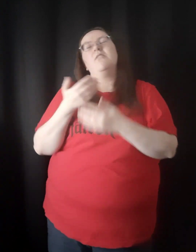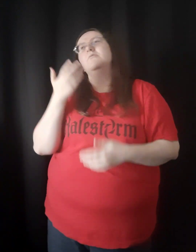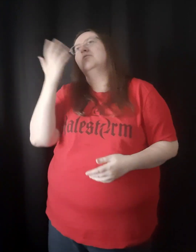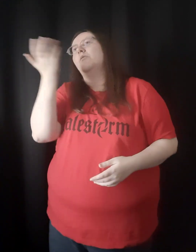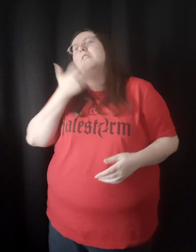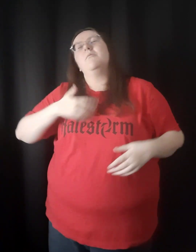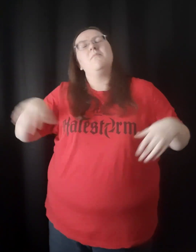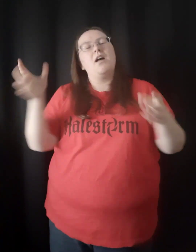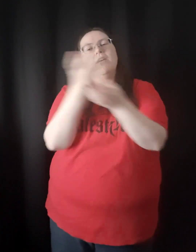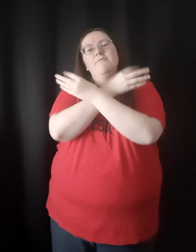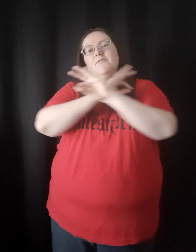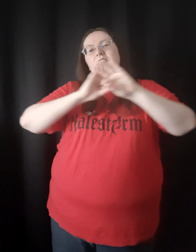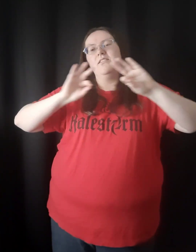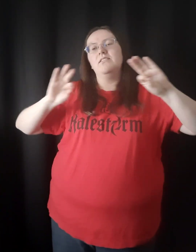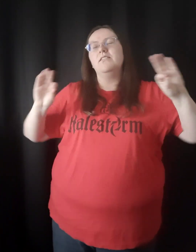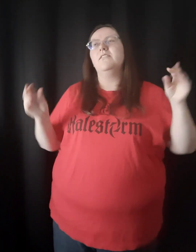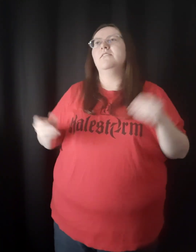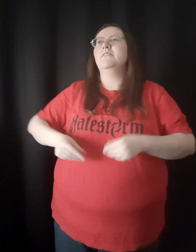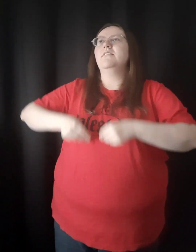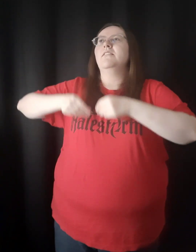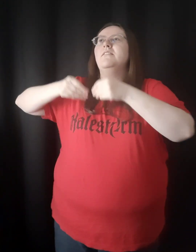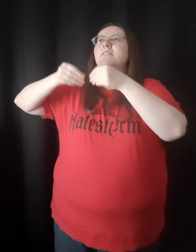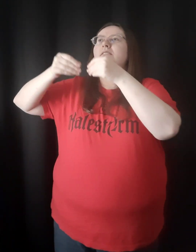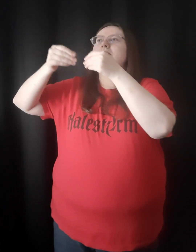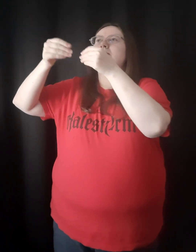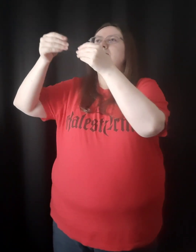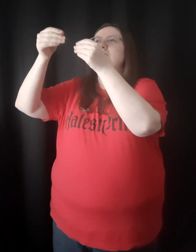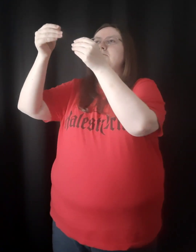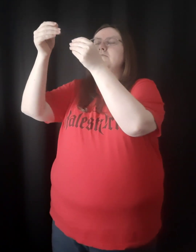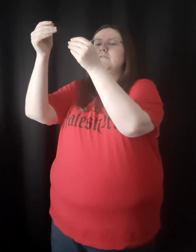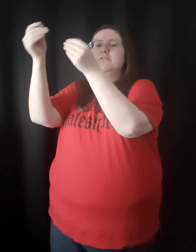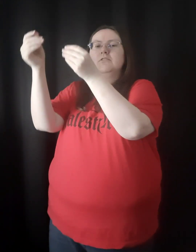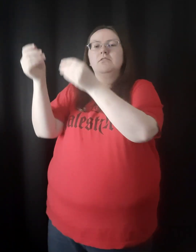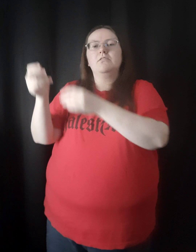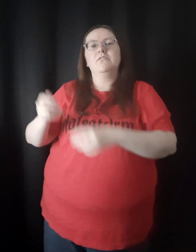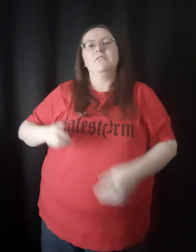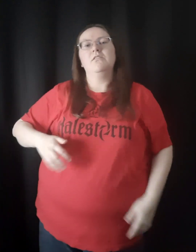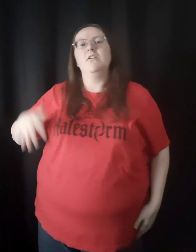All to Him I freely give